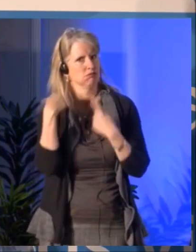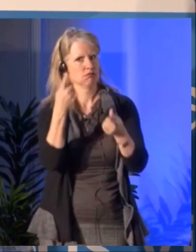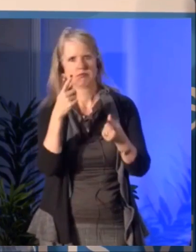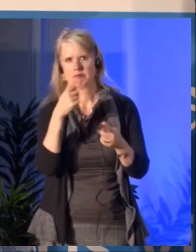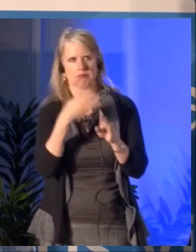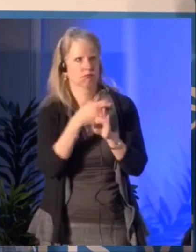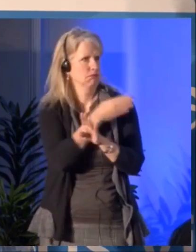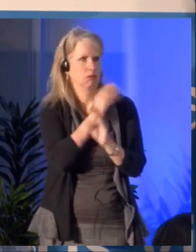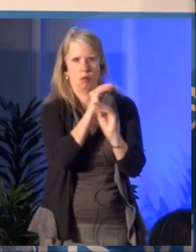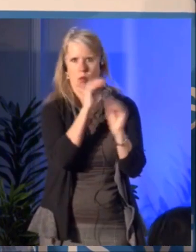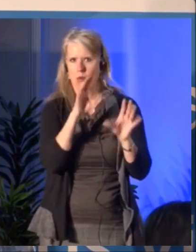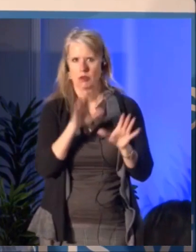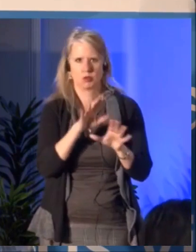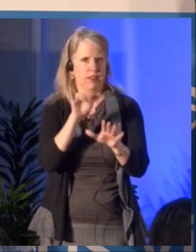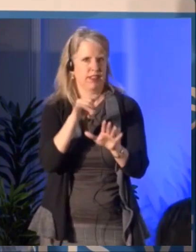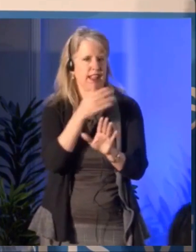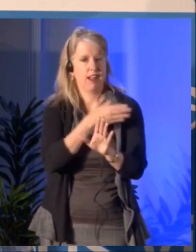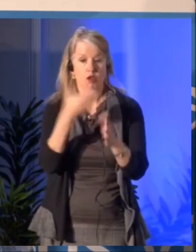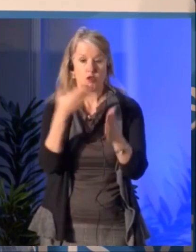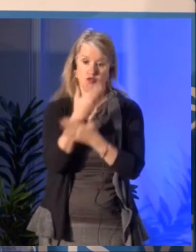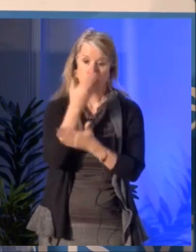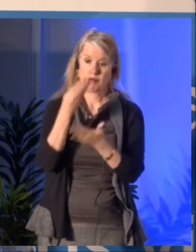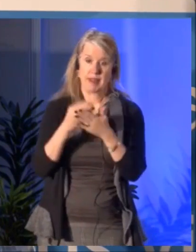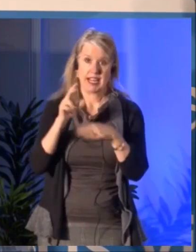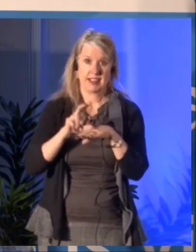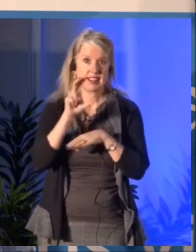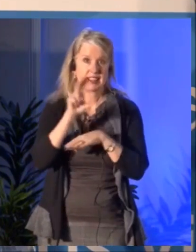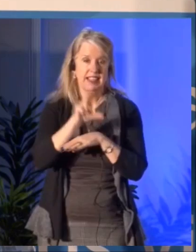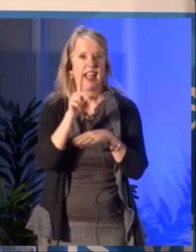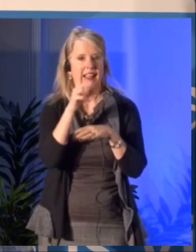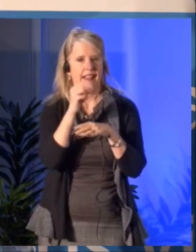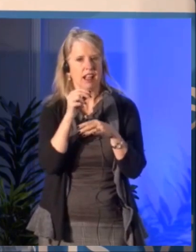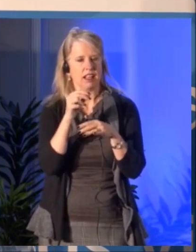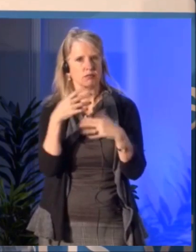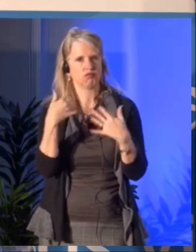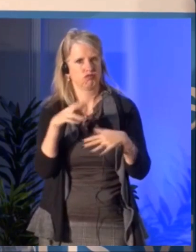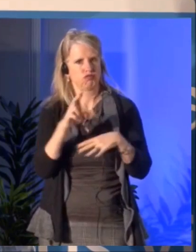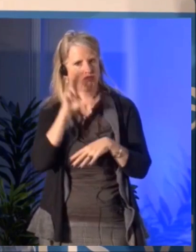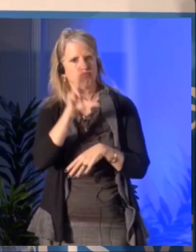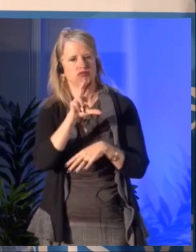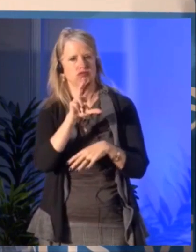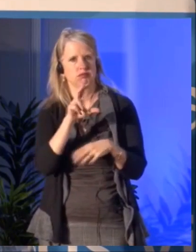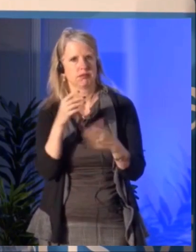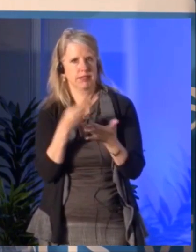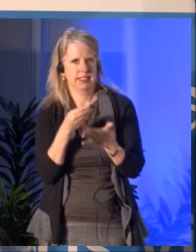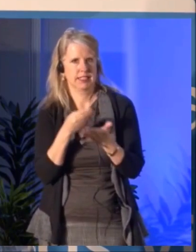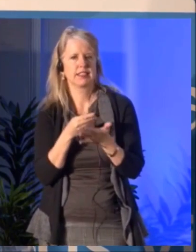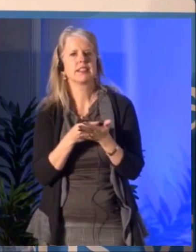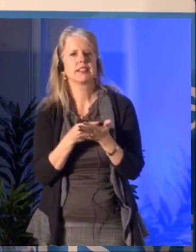and years that new money and significant money goes to first-time applicants.